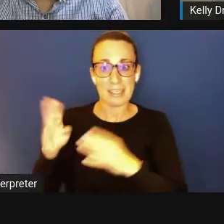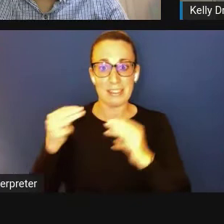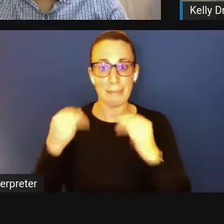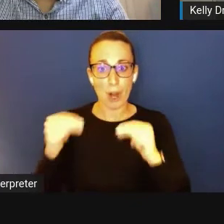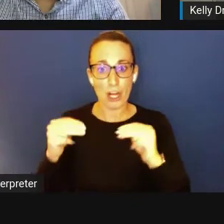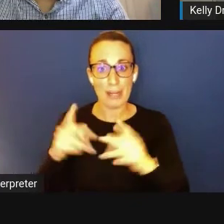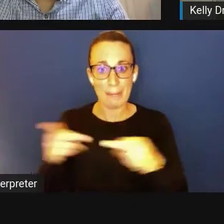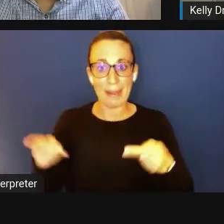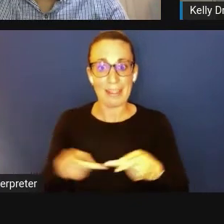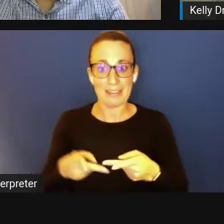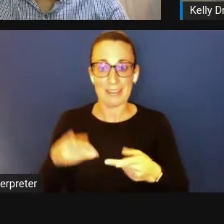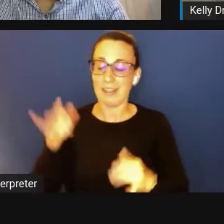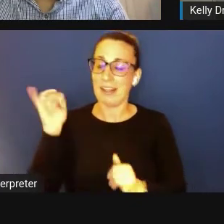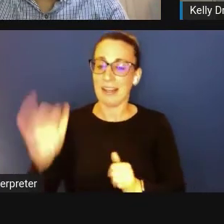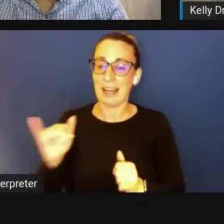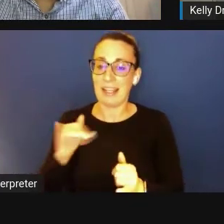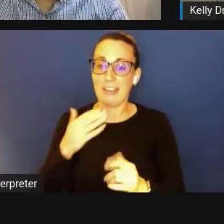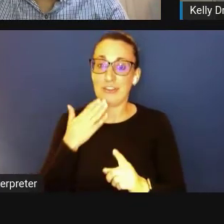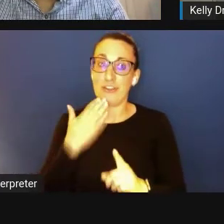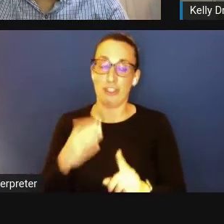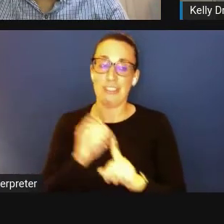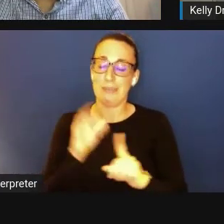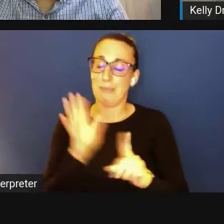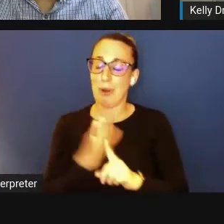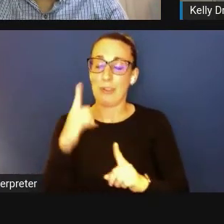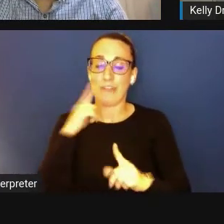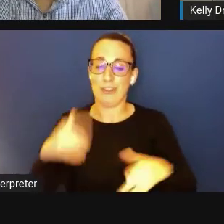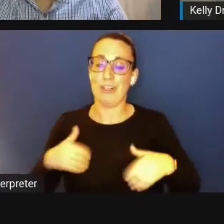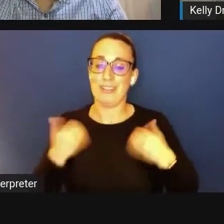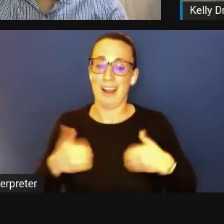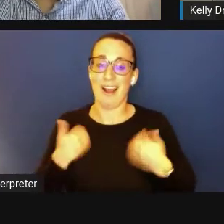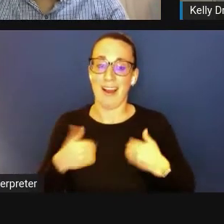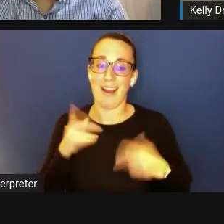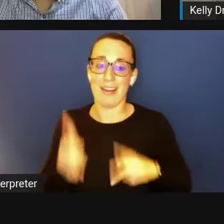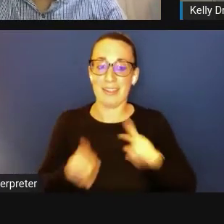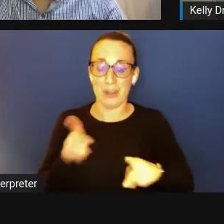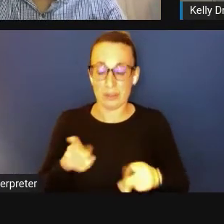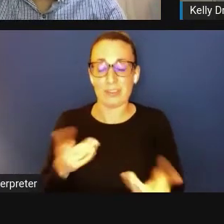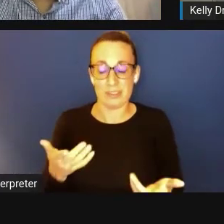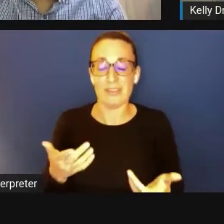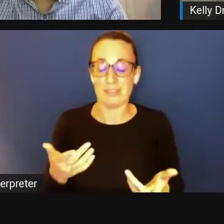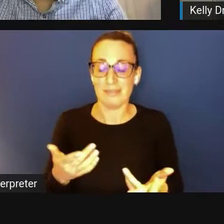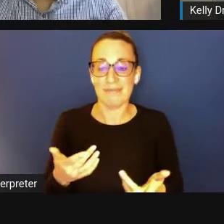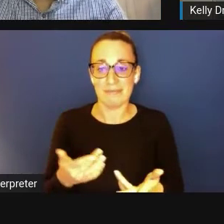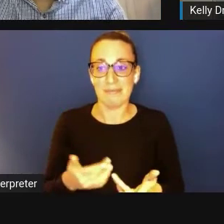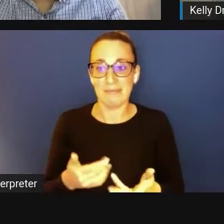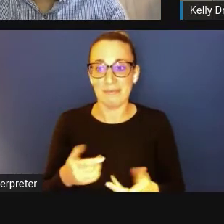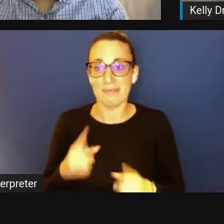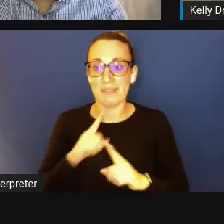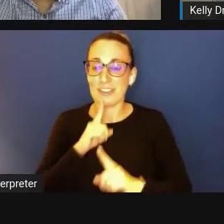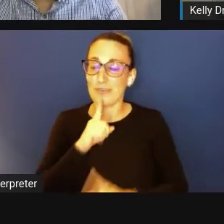is a great exposure for young folks to really learn what it's about. It's a valued contribution.